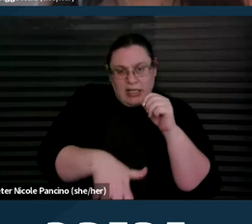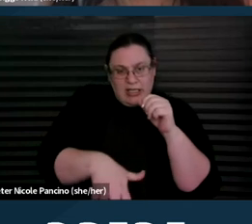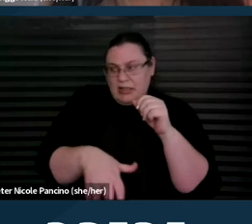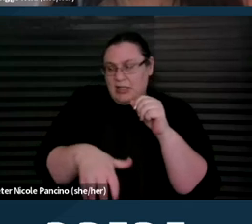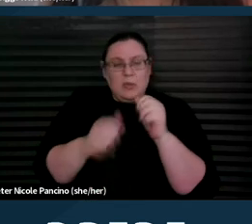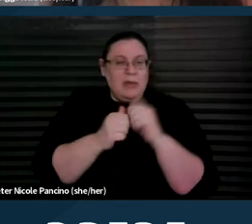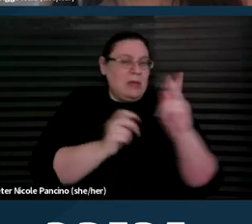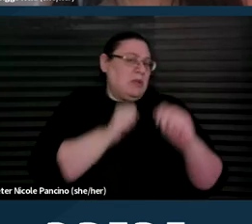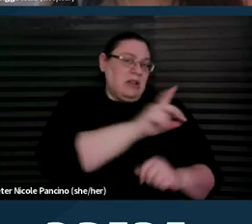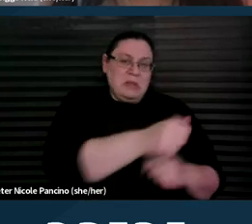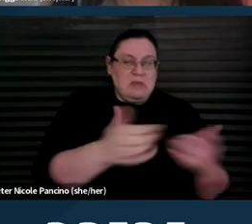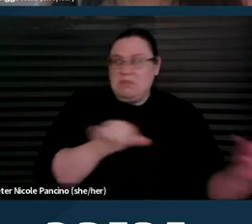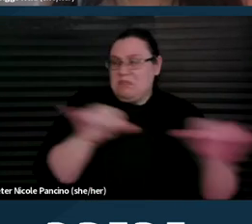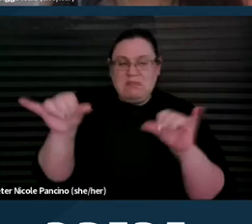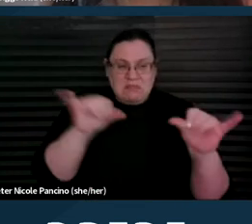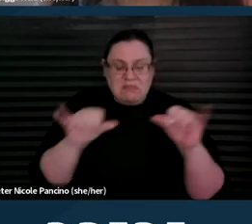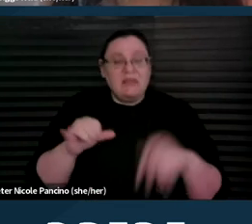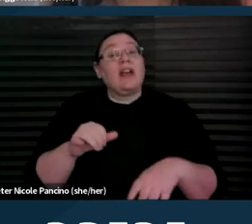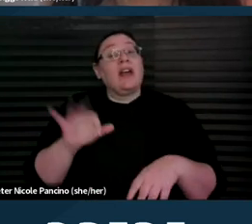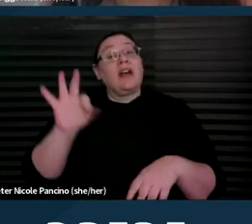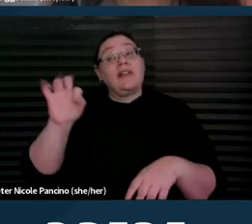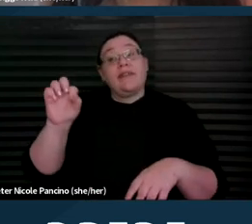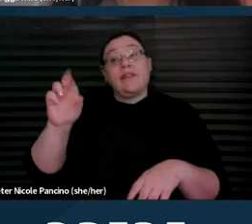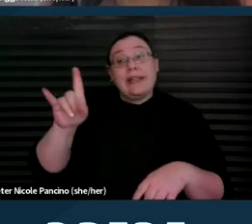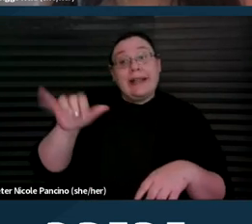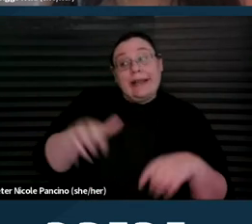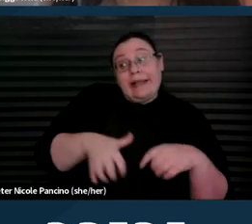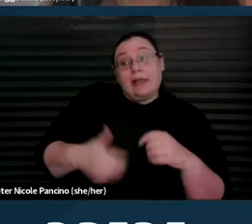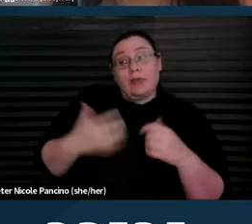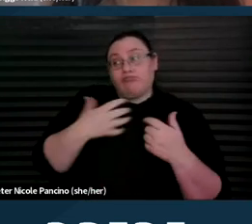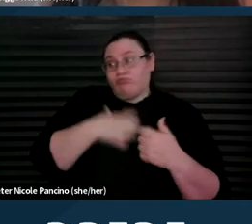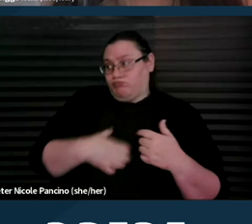Disabled people have similar fertility desires as non-disabled people.